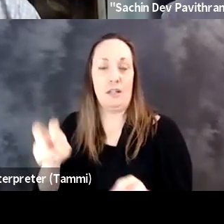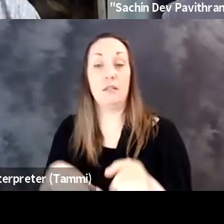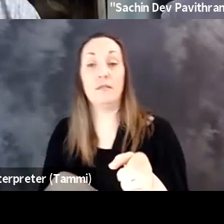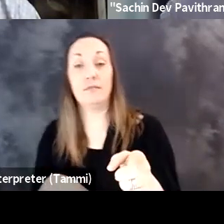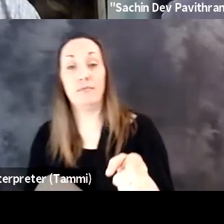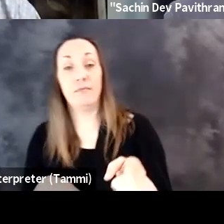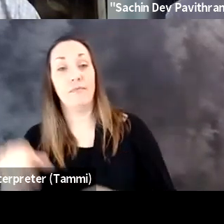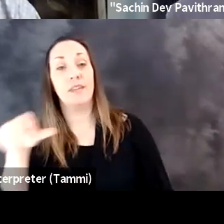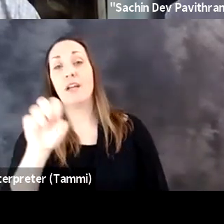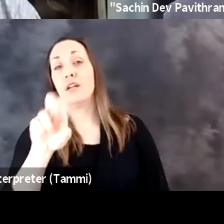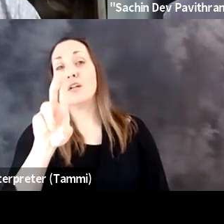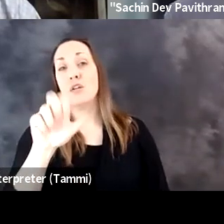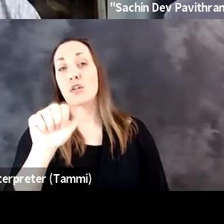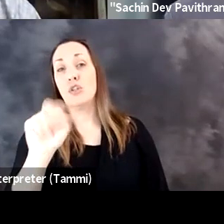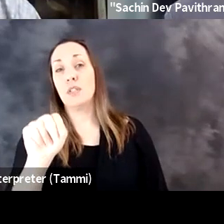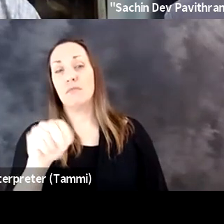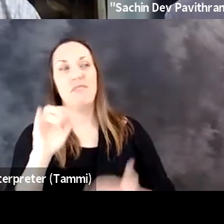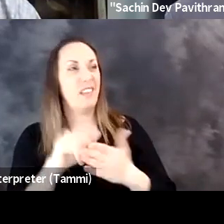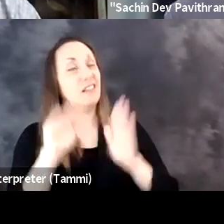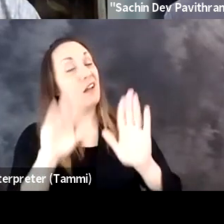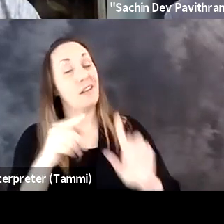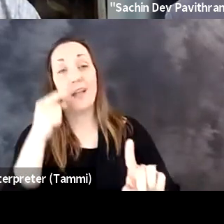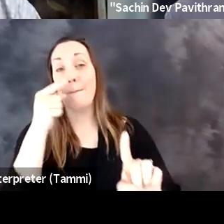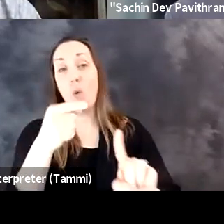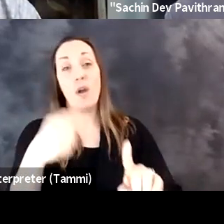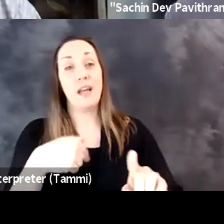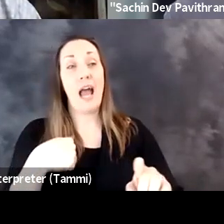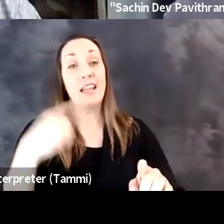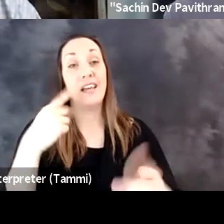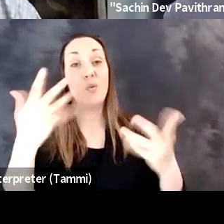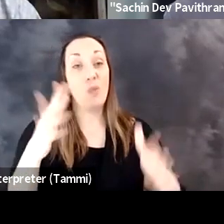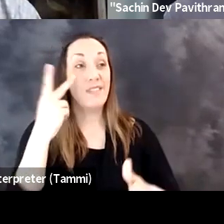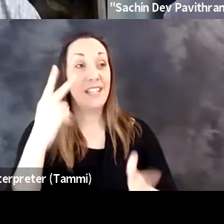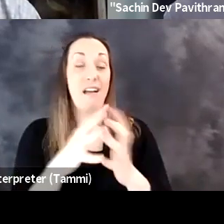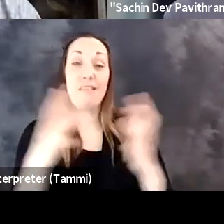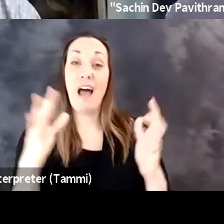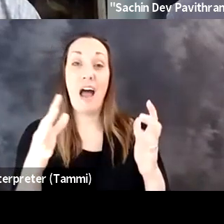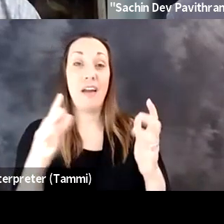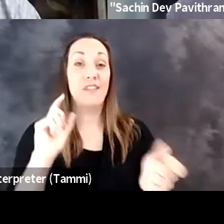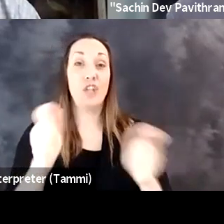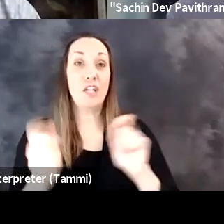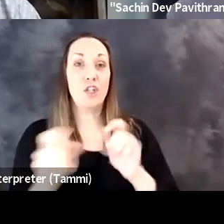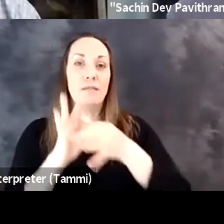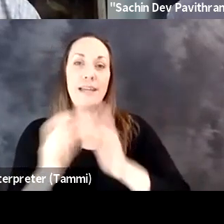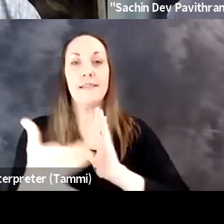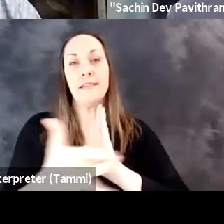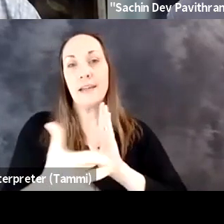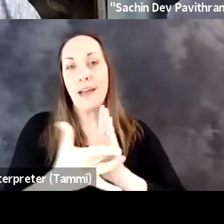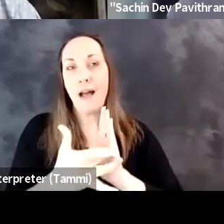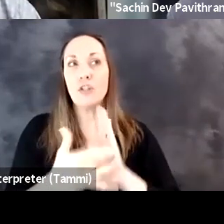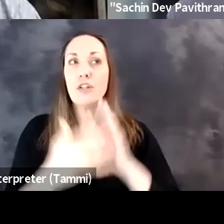that's happening in the transition. Susan: That's an excellent point. I mean, I think we're seeing a lot of